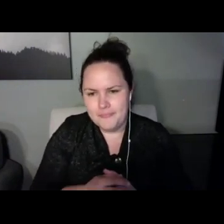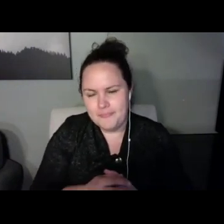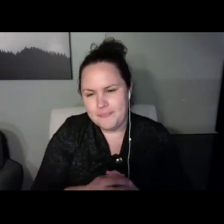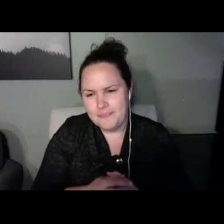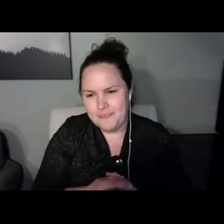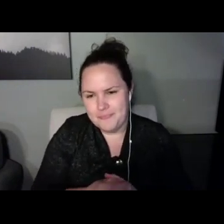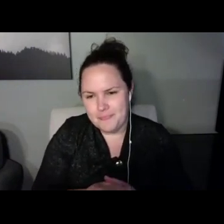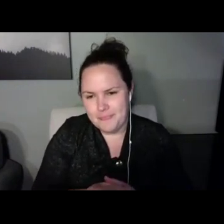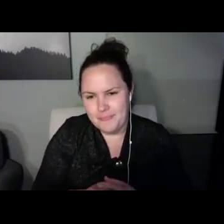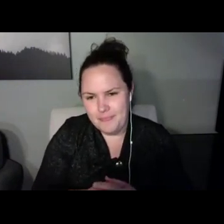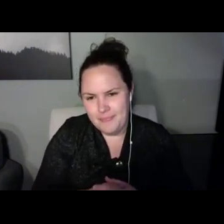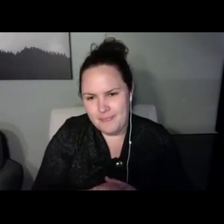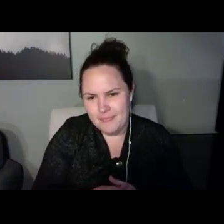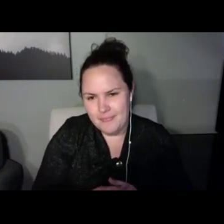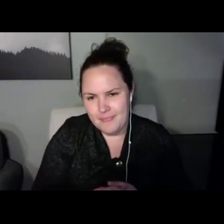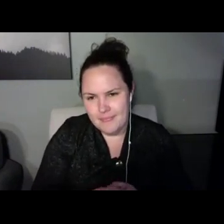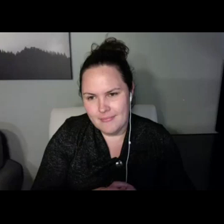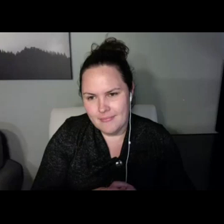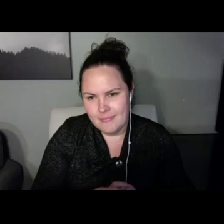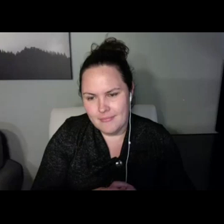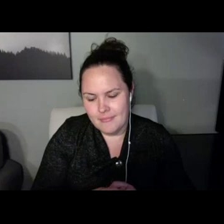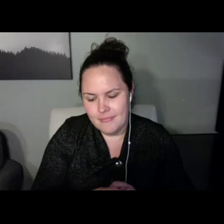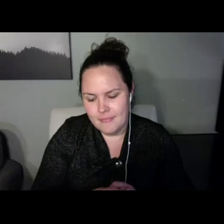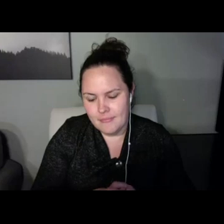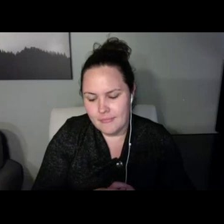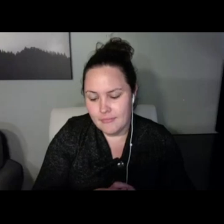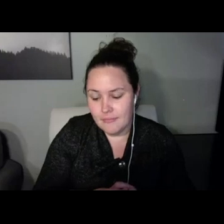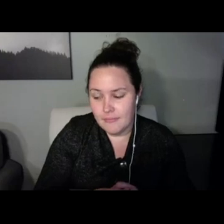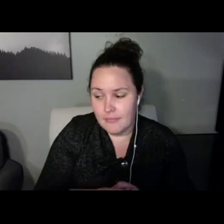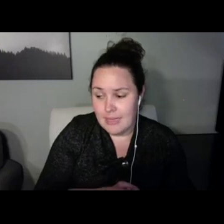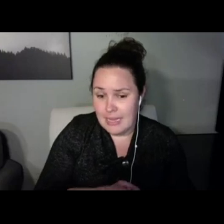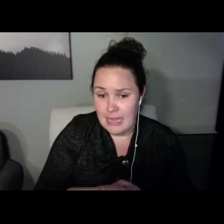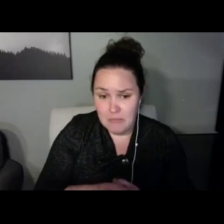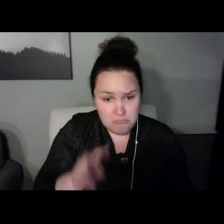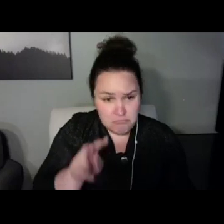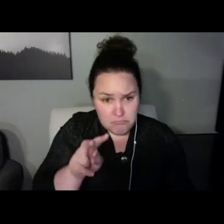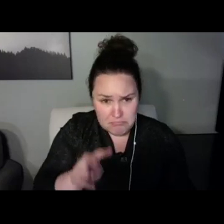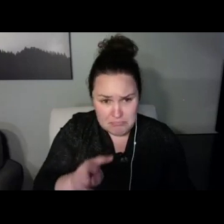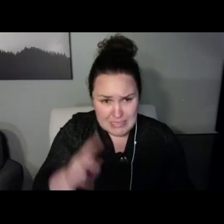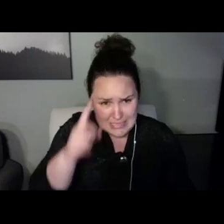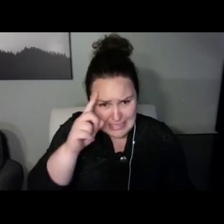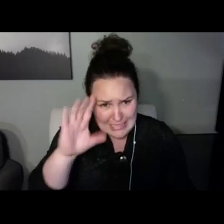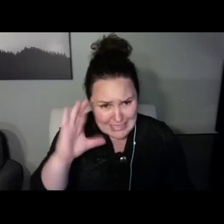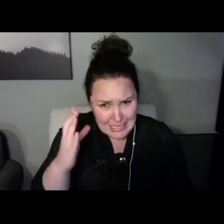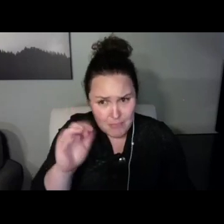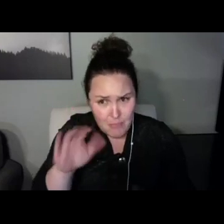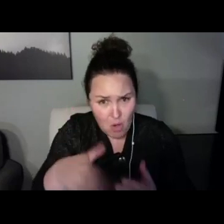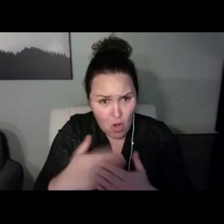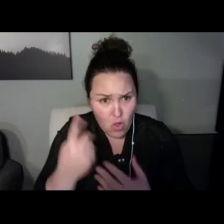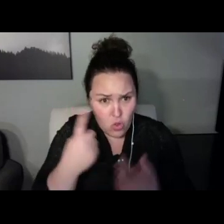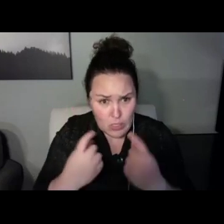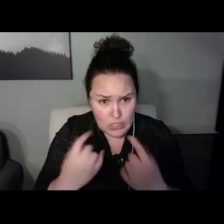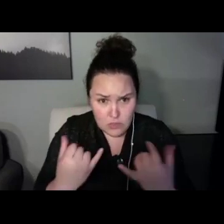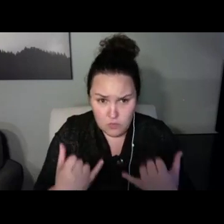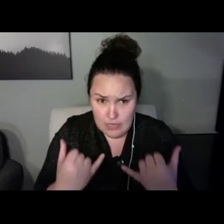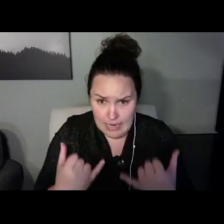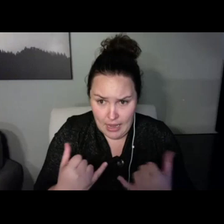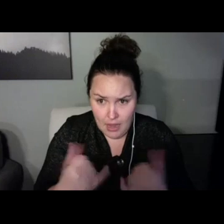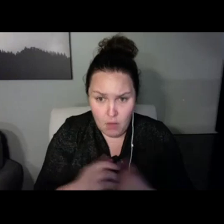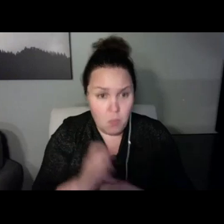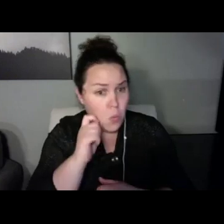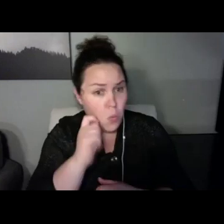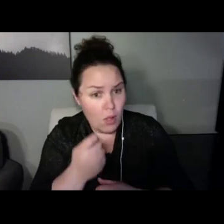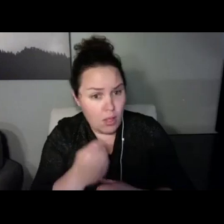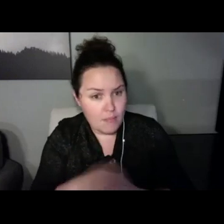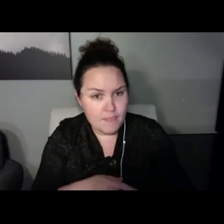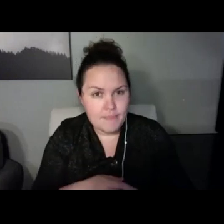Jane said great slide show. Very cool to see her open up and go.